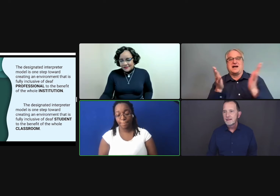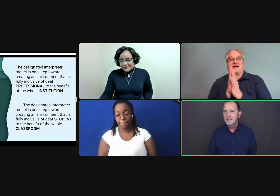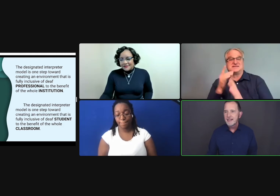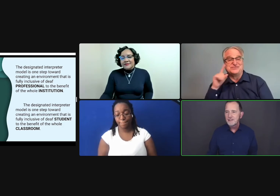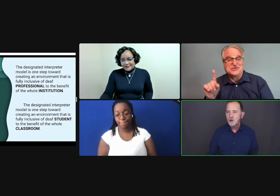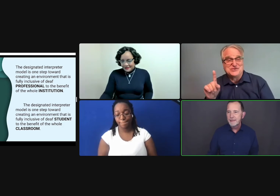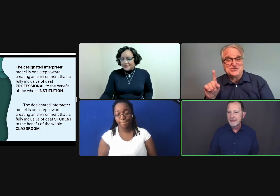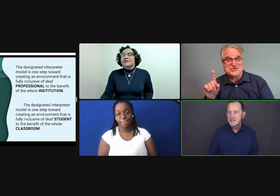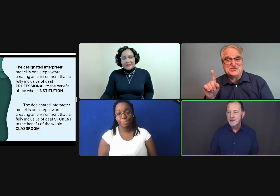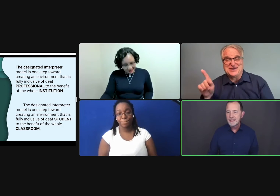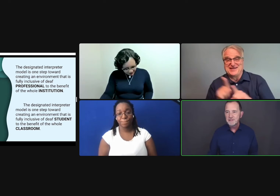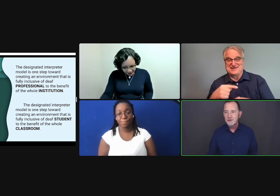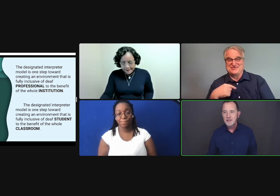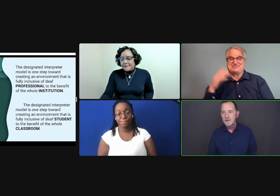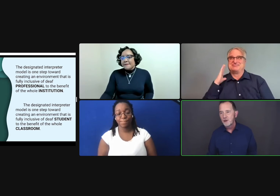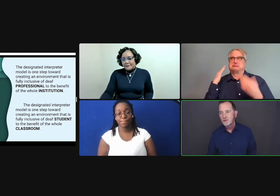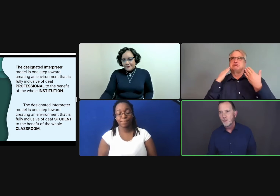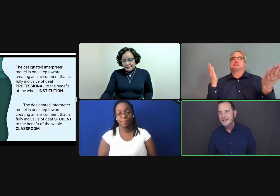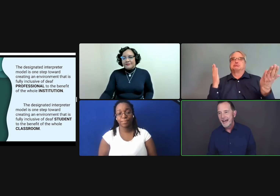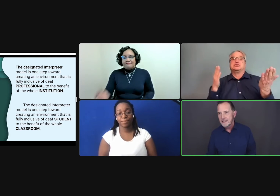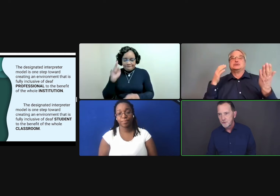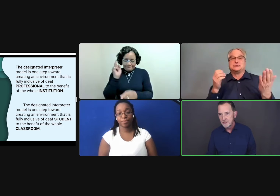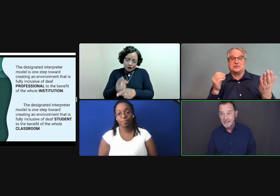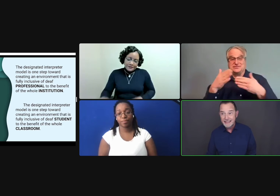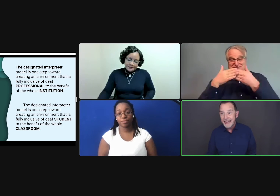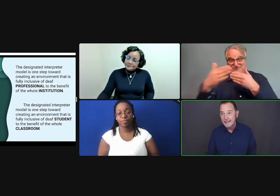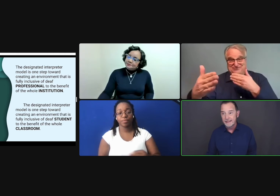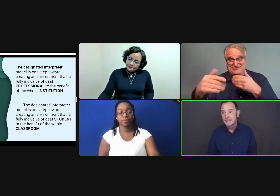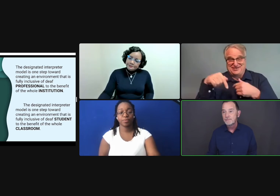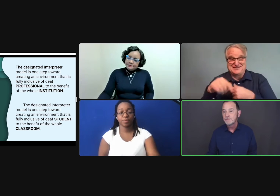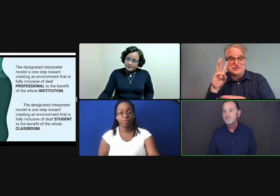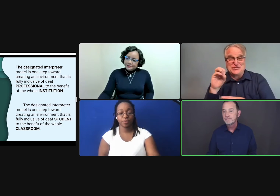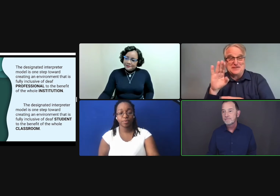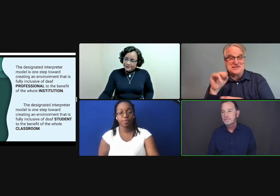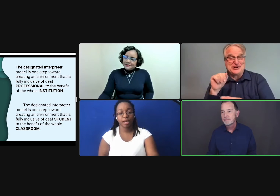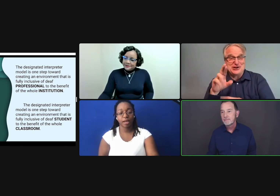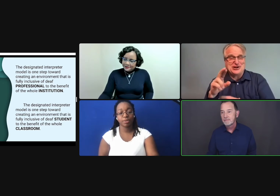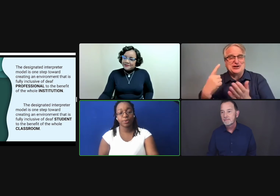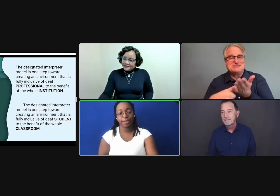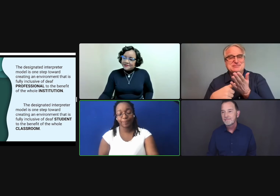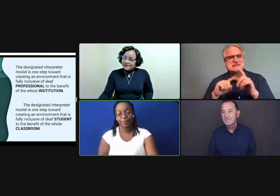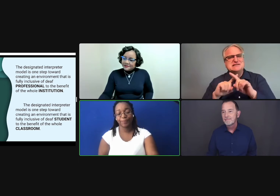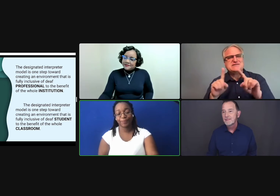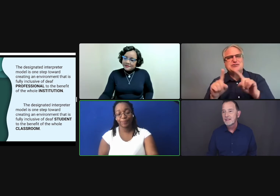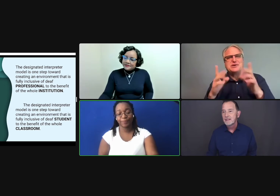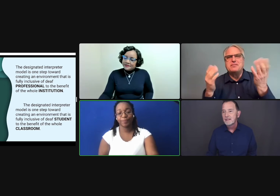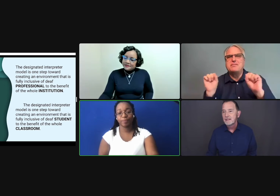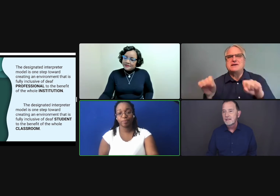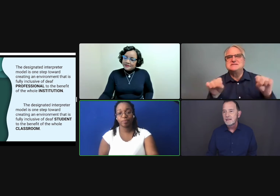The challenge remains, though, that deaf students often don't know what to ask for, just like I didn't. Absolutely.